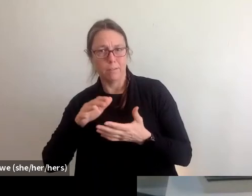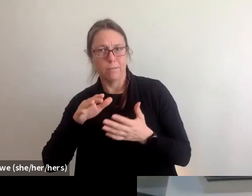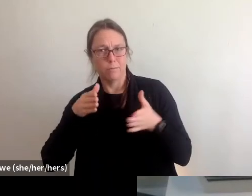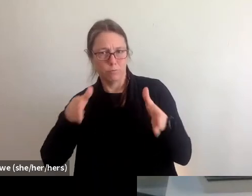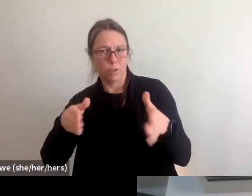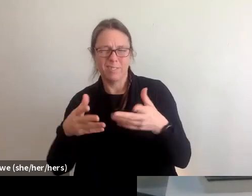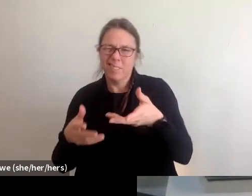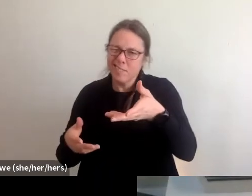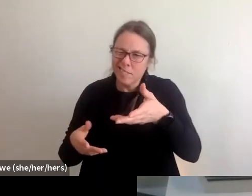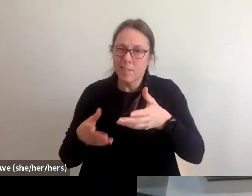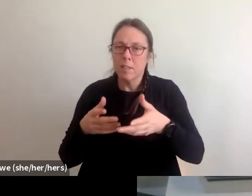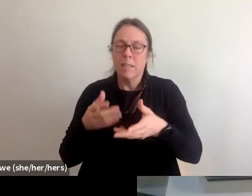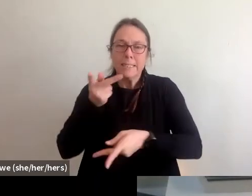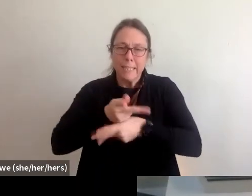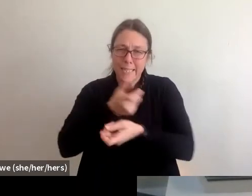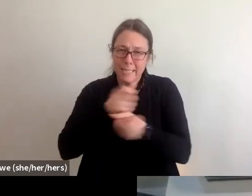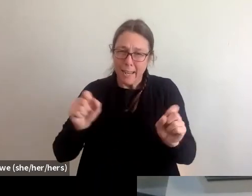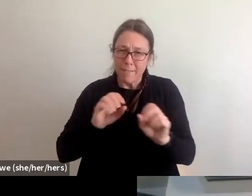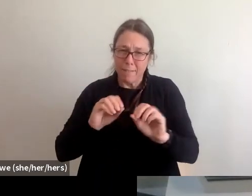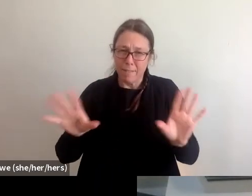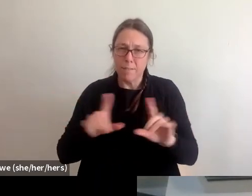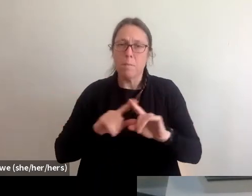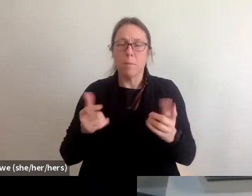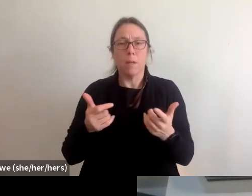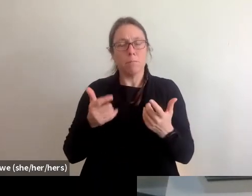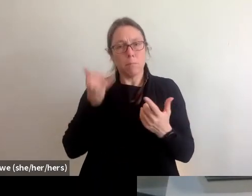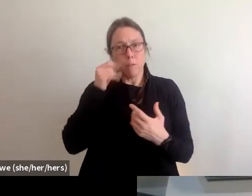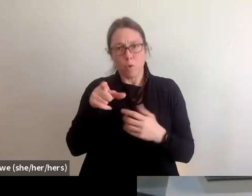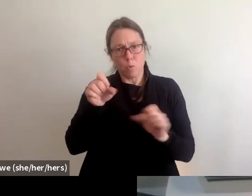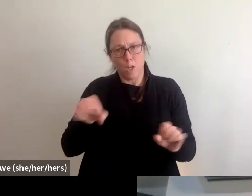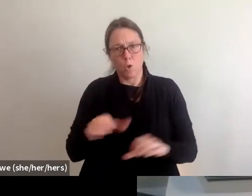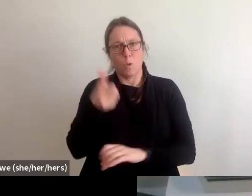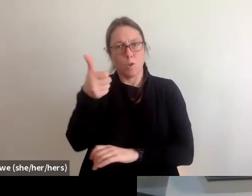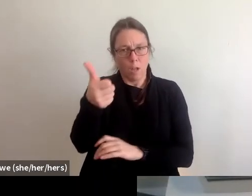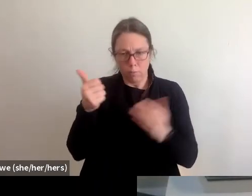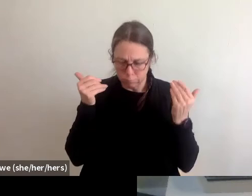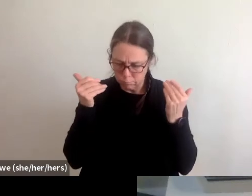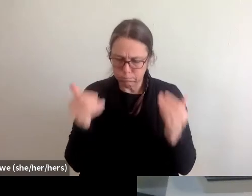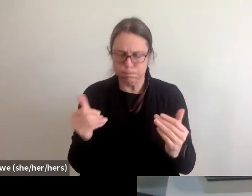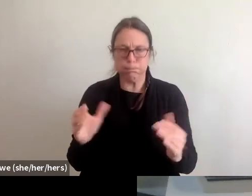but feel free to take a stab at that. I think that's one of my,